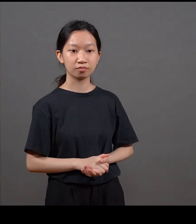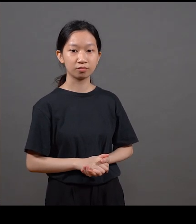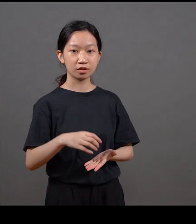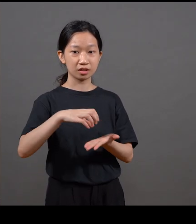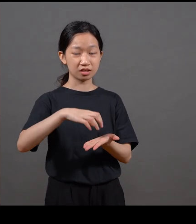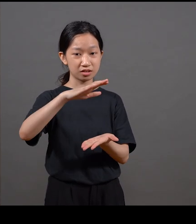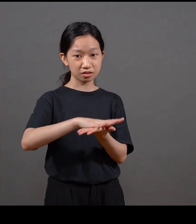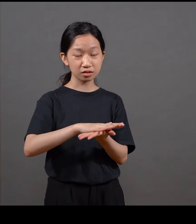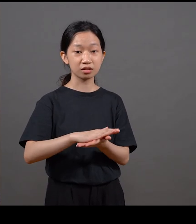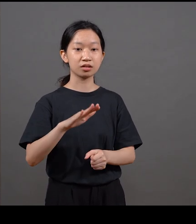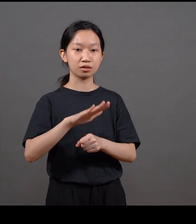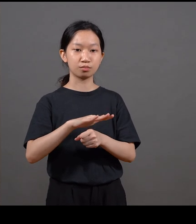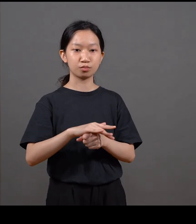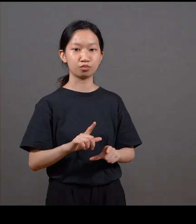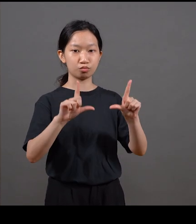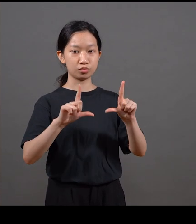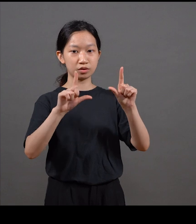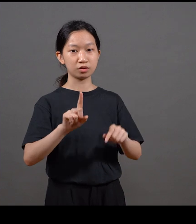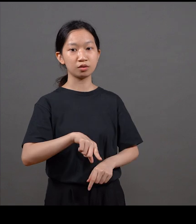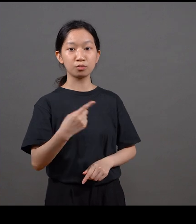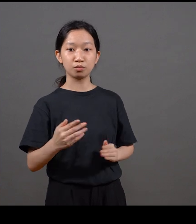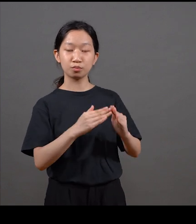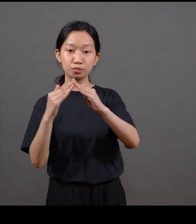These are all printed in Tokyo, and then the headquarters moved to Hong Kong